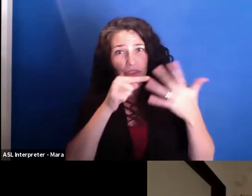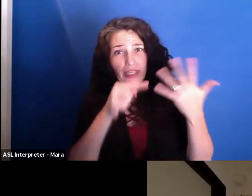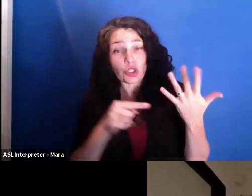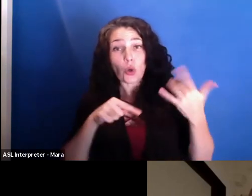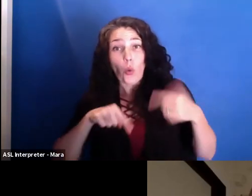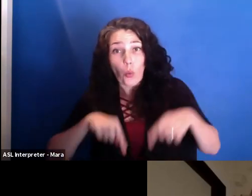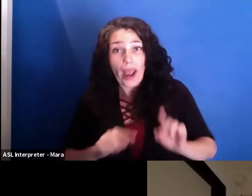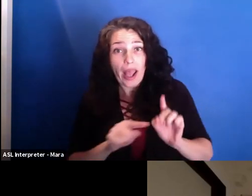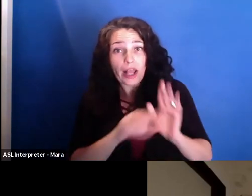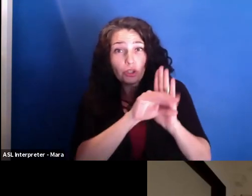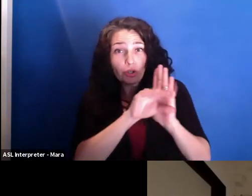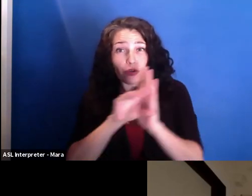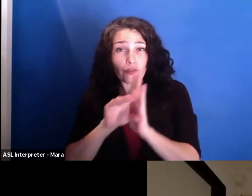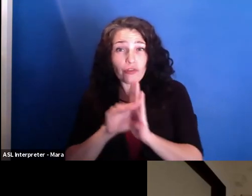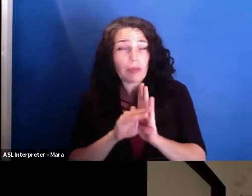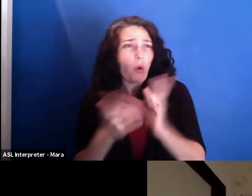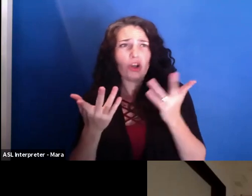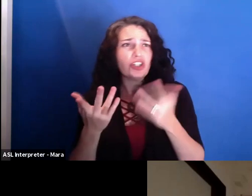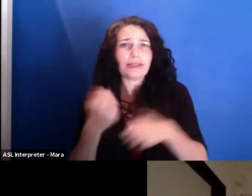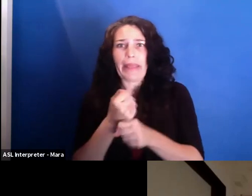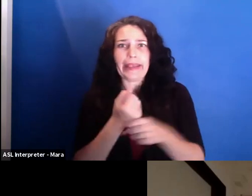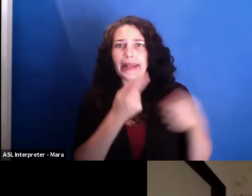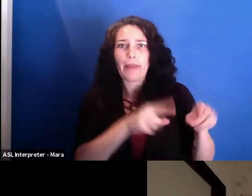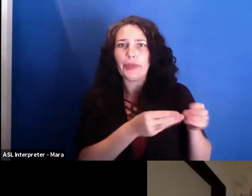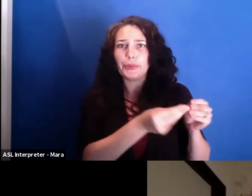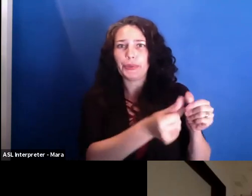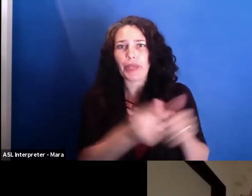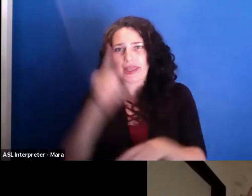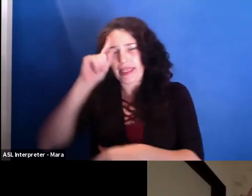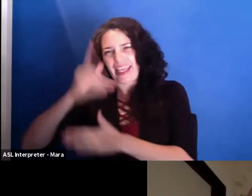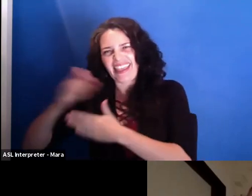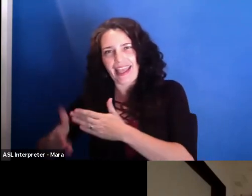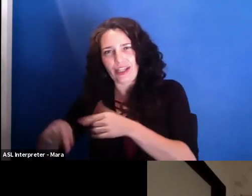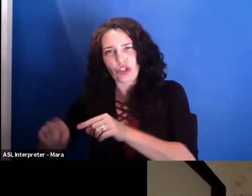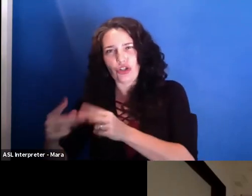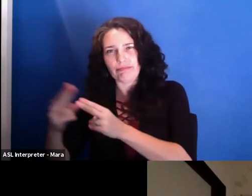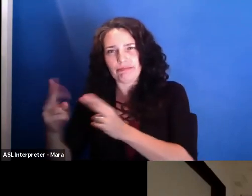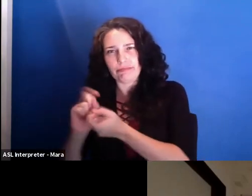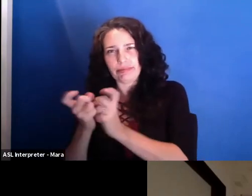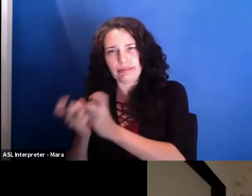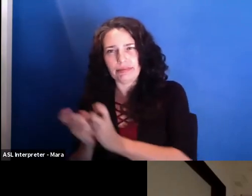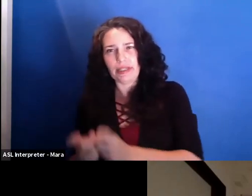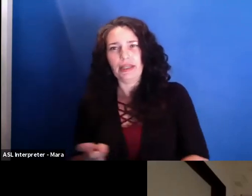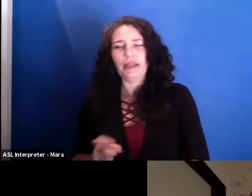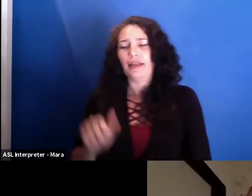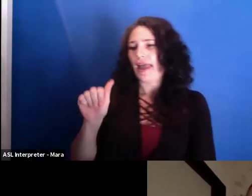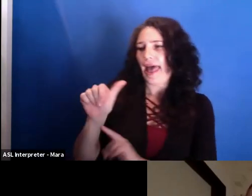It's a mixture because I'm also editing. And for sure, as an editor, you always-- you start a day that-- you know, you start a filming day.